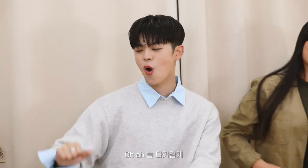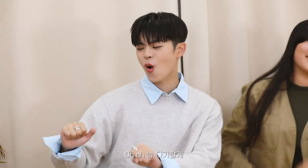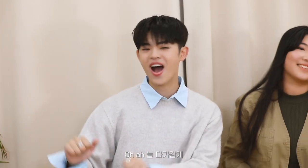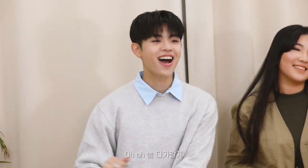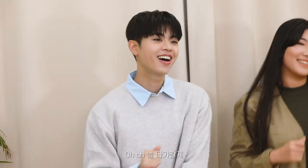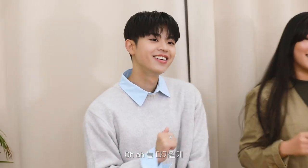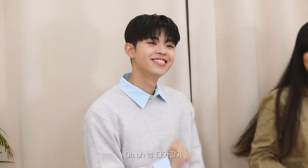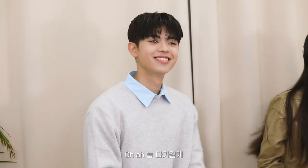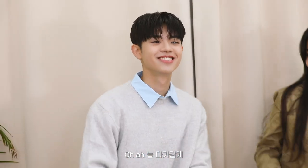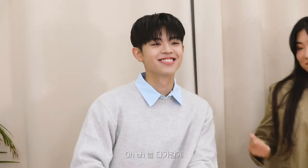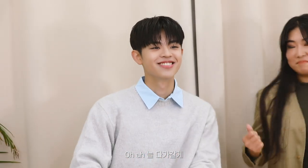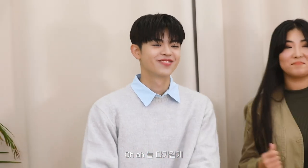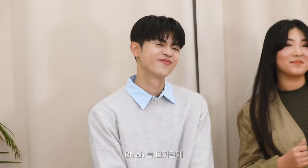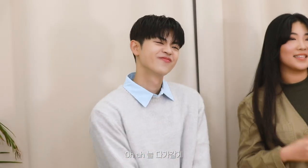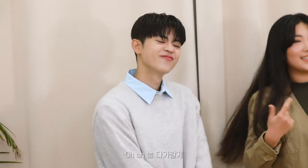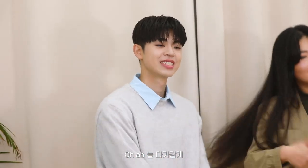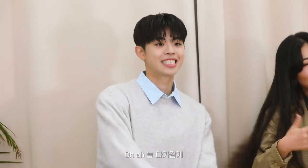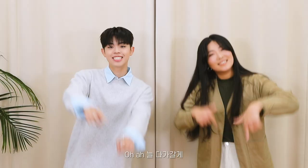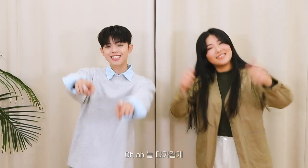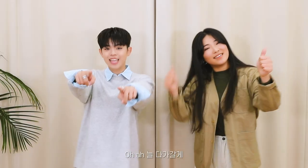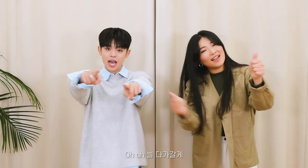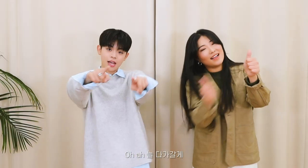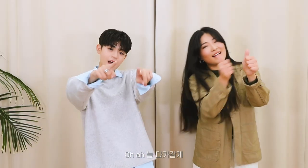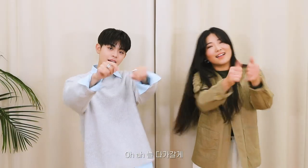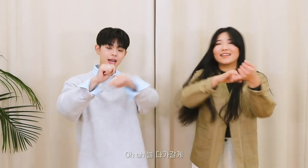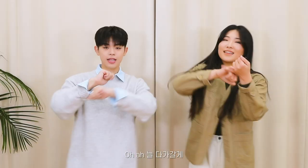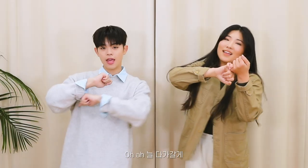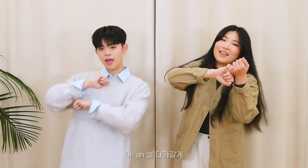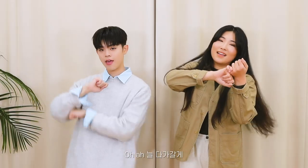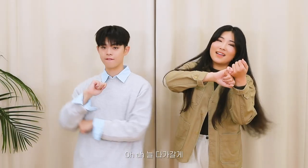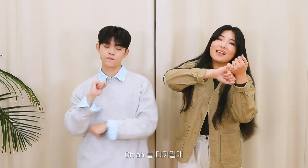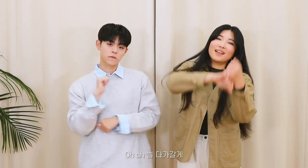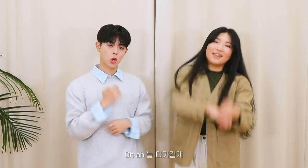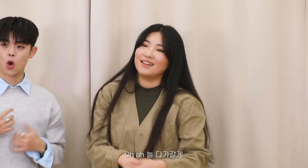Oh ah, I'll always come to you